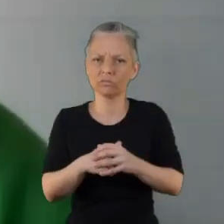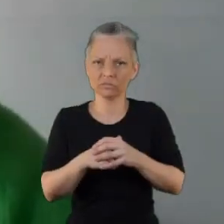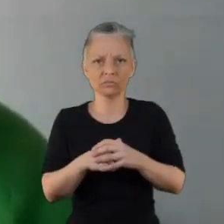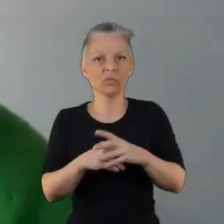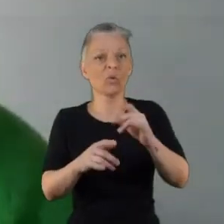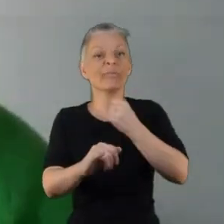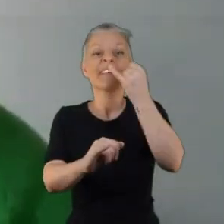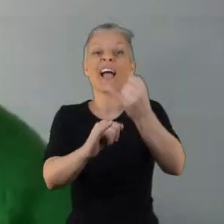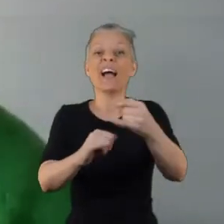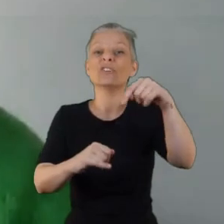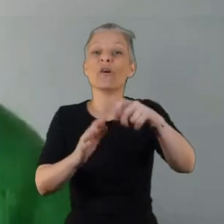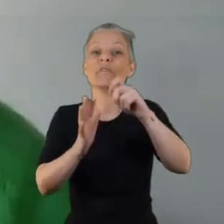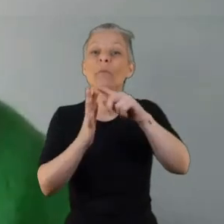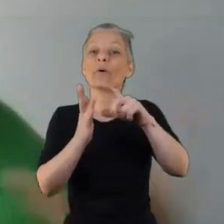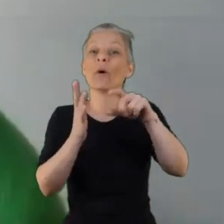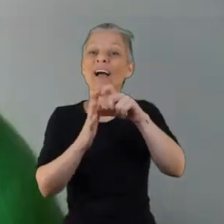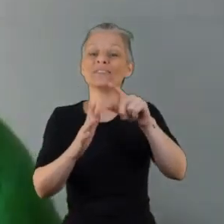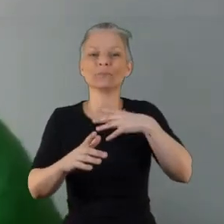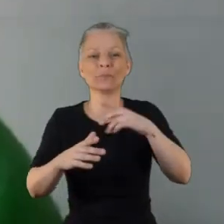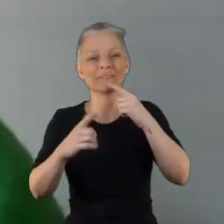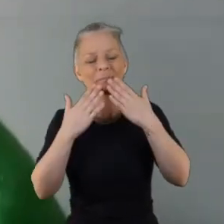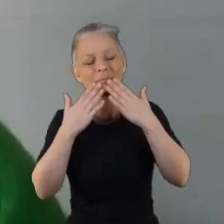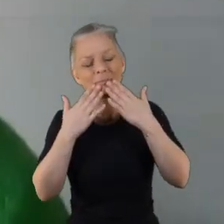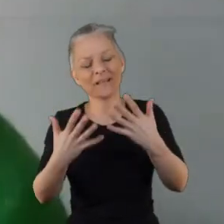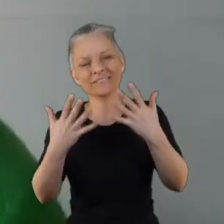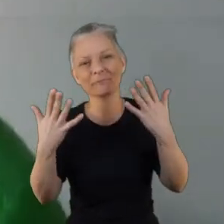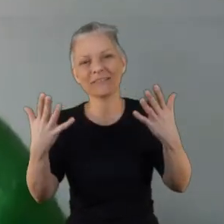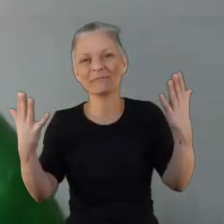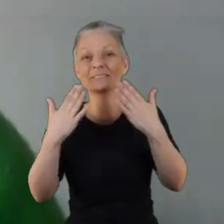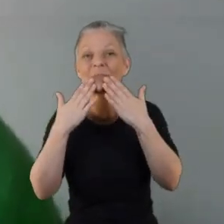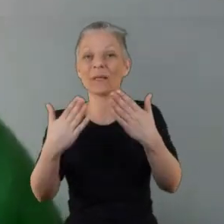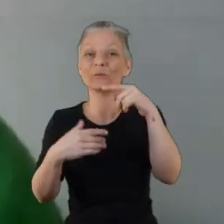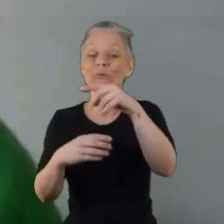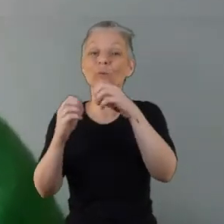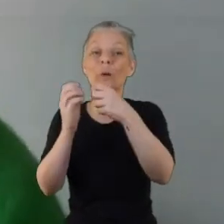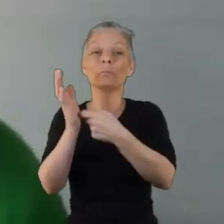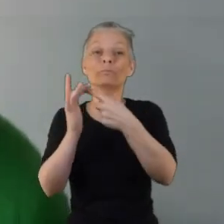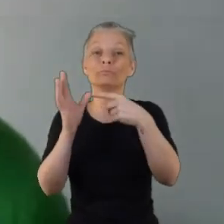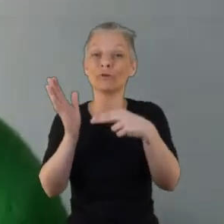So we're now at the end of our podcast and I want to say a massive massive